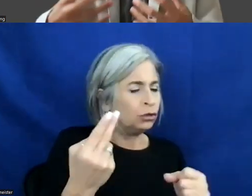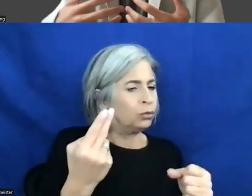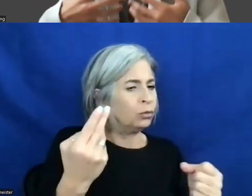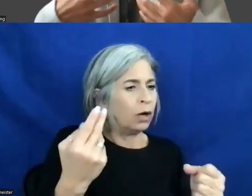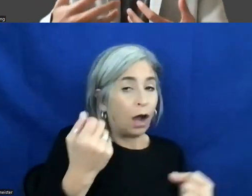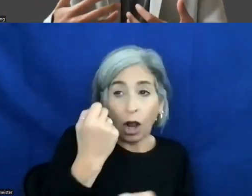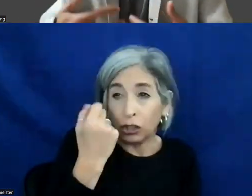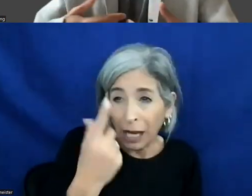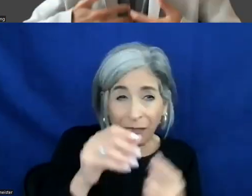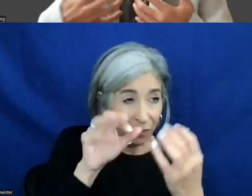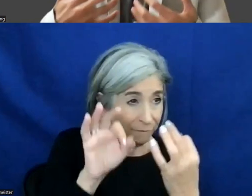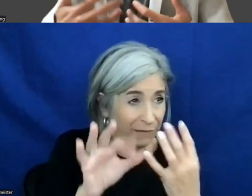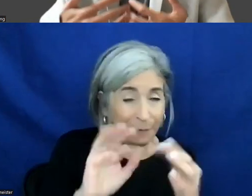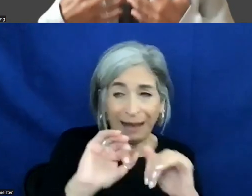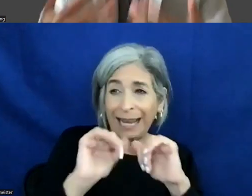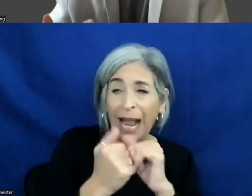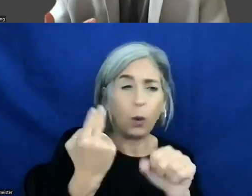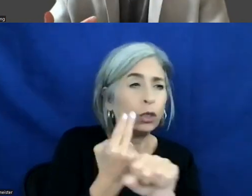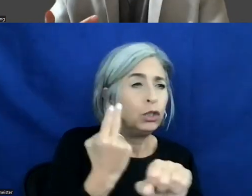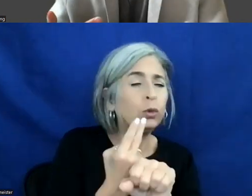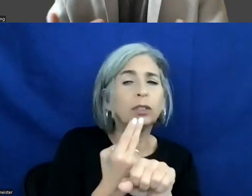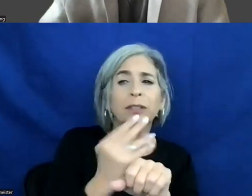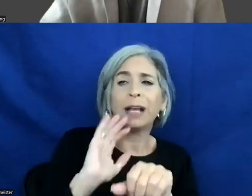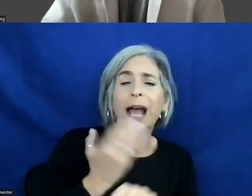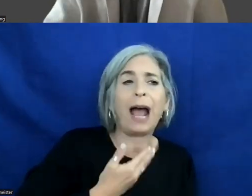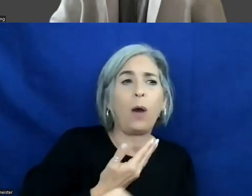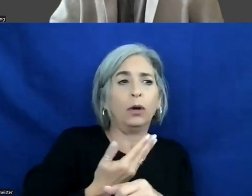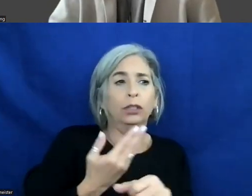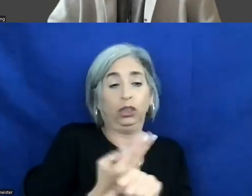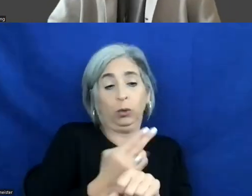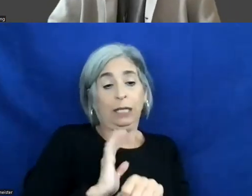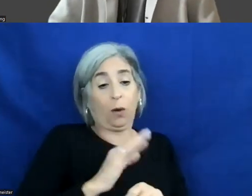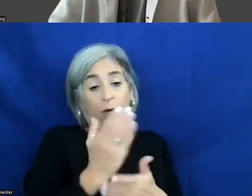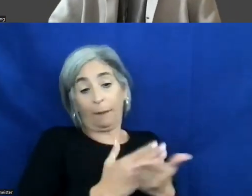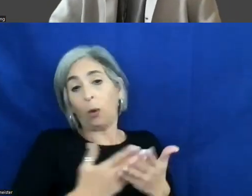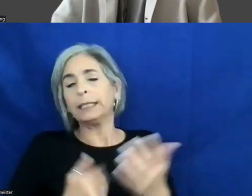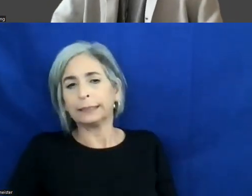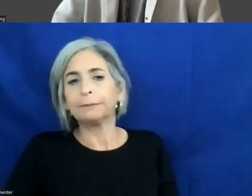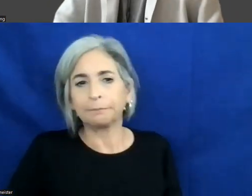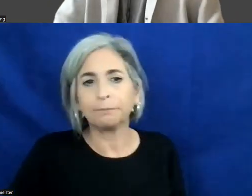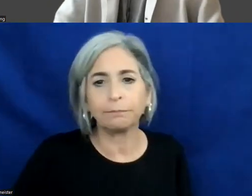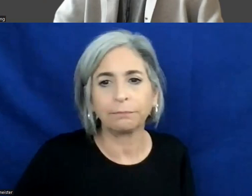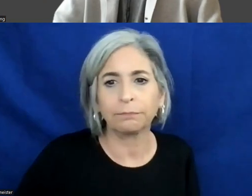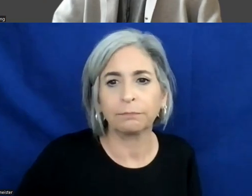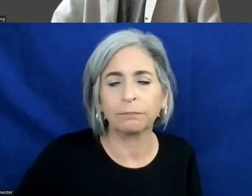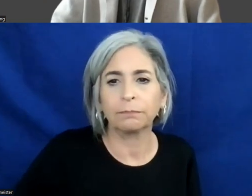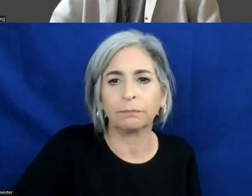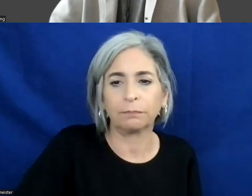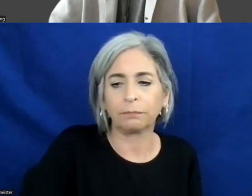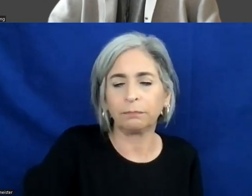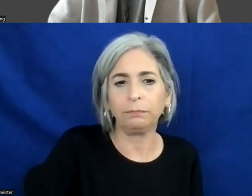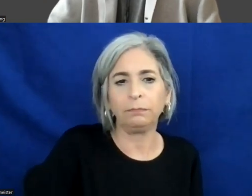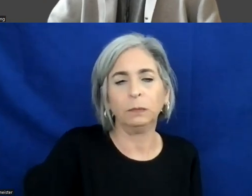understand how the users are using the components. >> MALCOLM MEISTRELL: